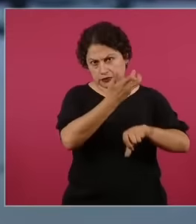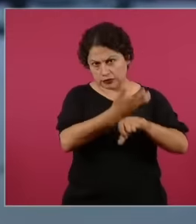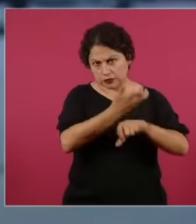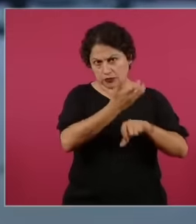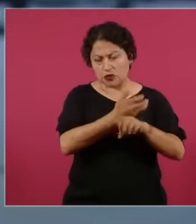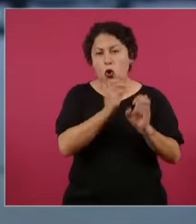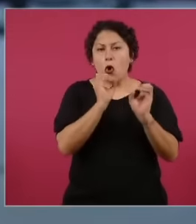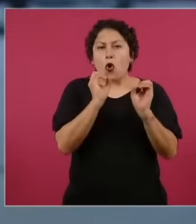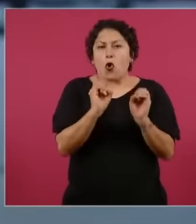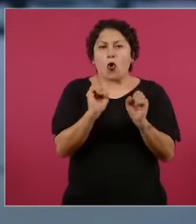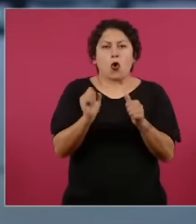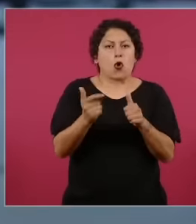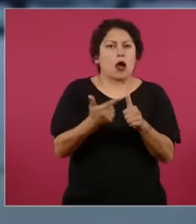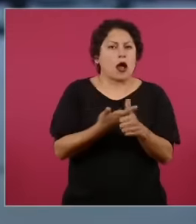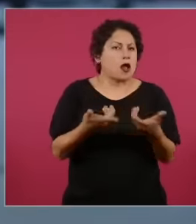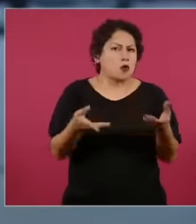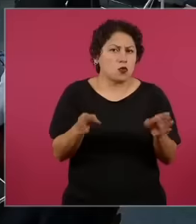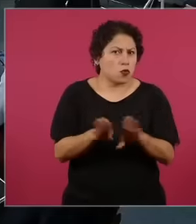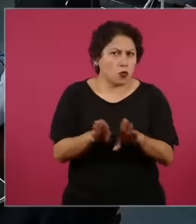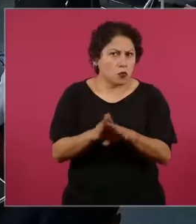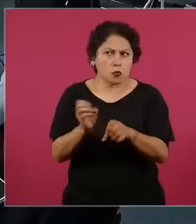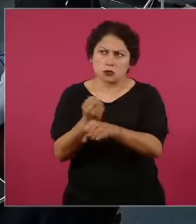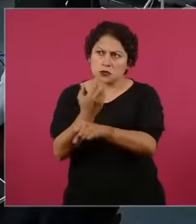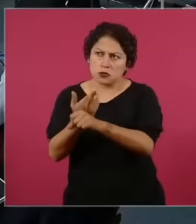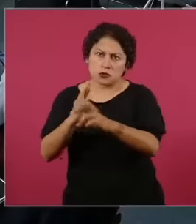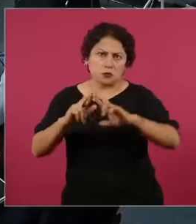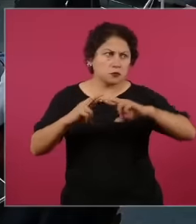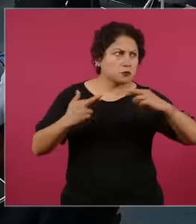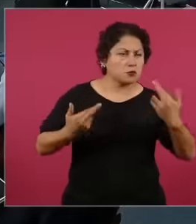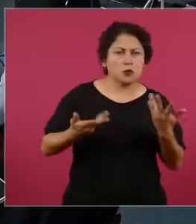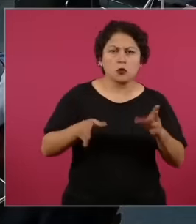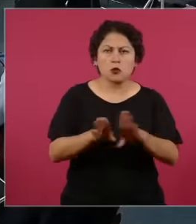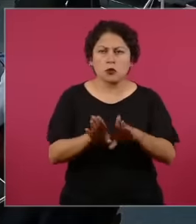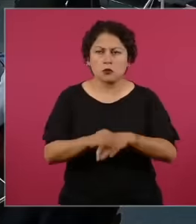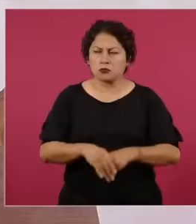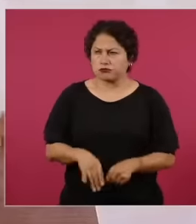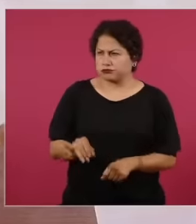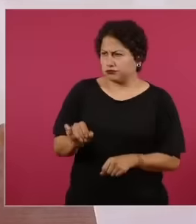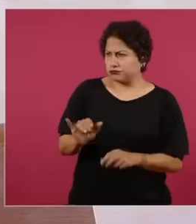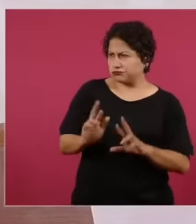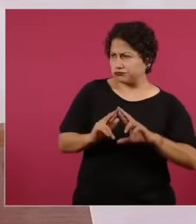relationship precisely with Yes, the relationship continues. Yes, that is not a problem